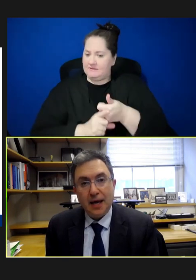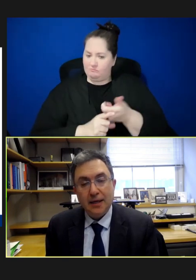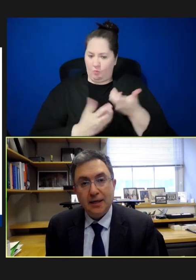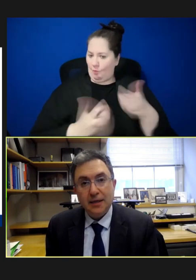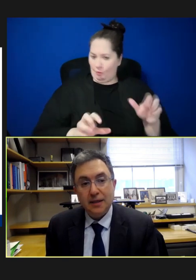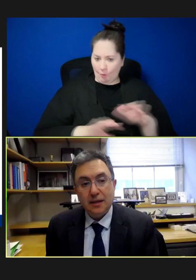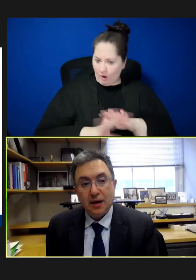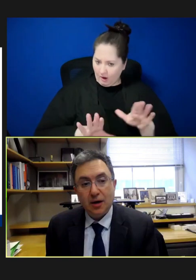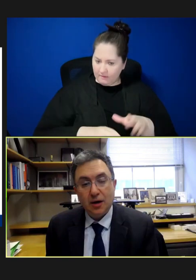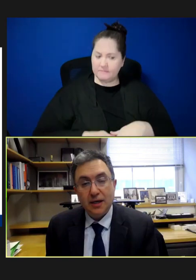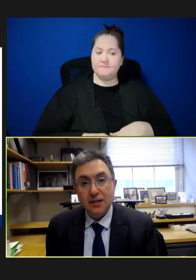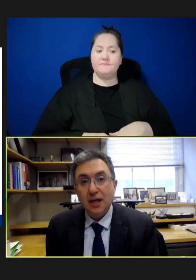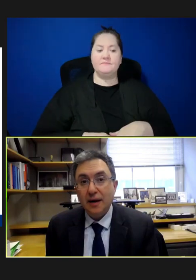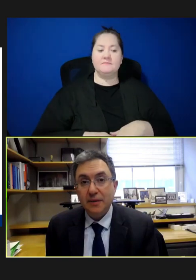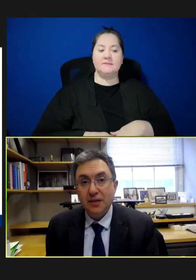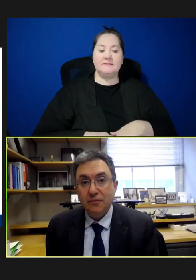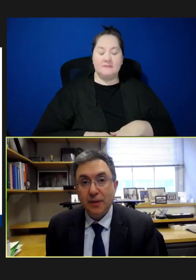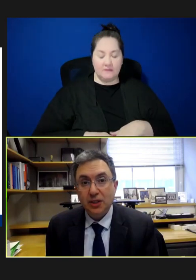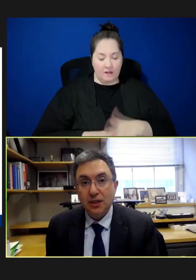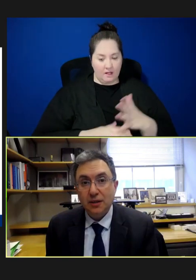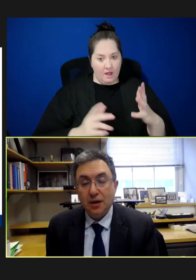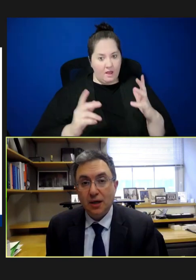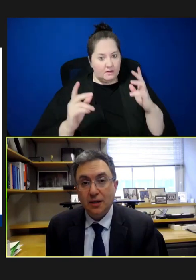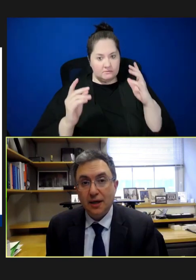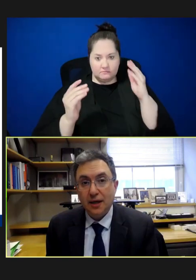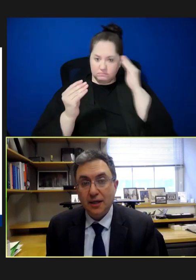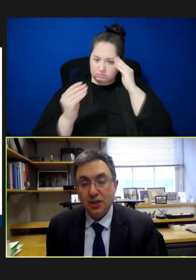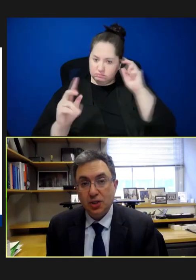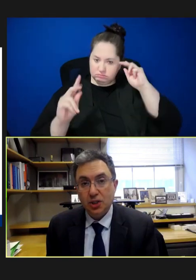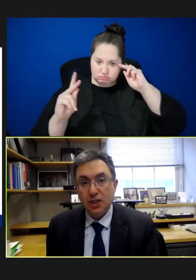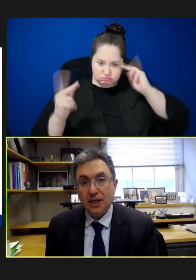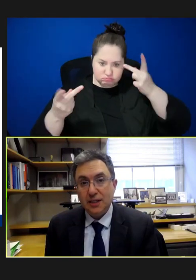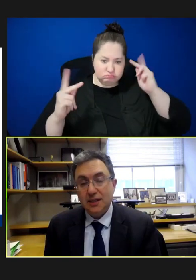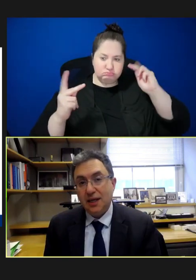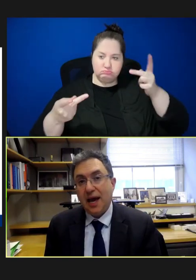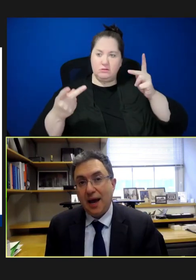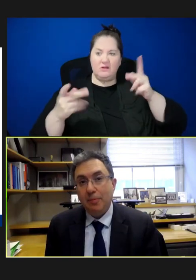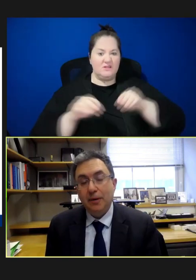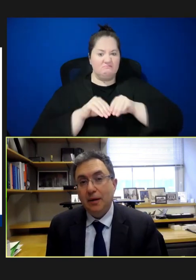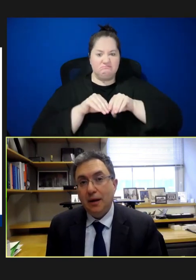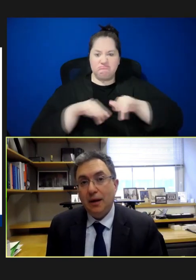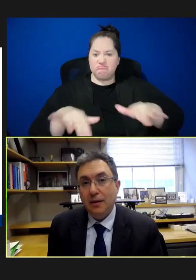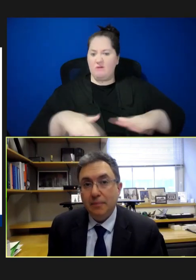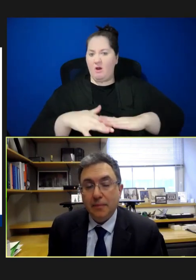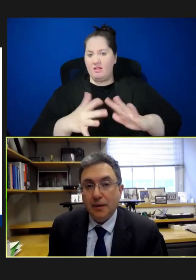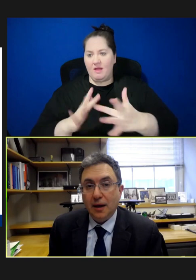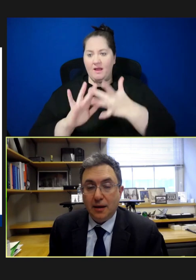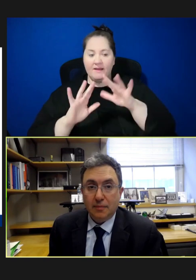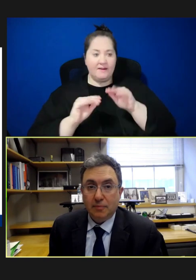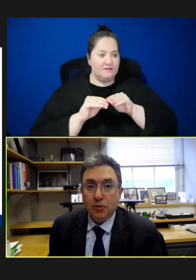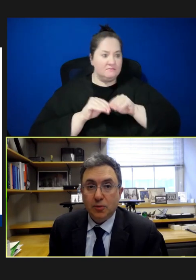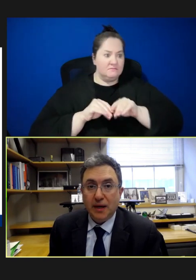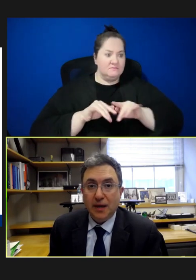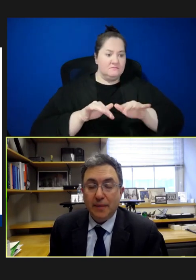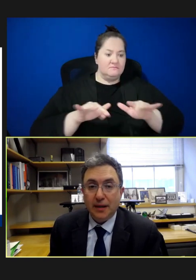And there is a lot of misinformation online, and it's surging into the gap post-pandemic